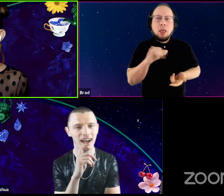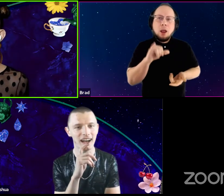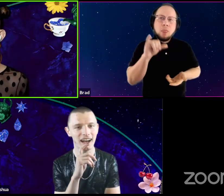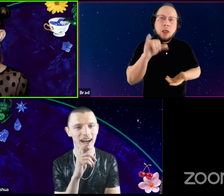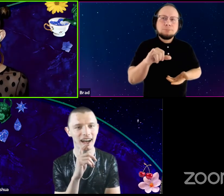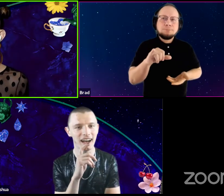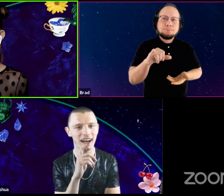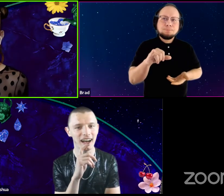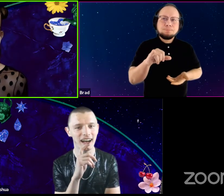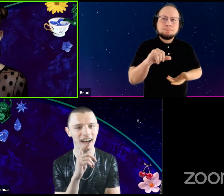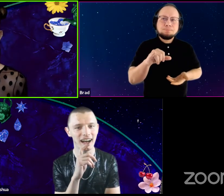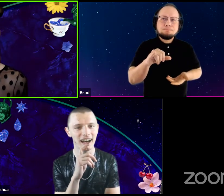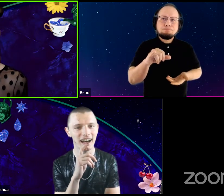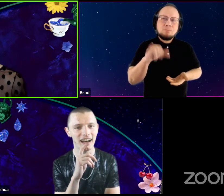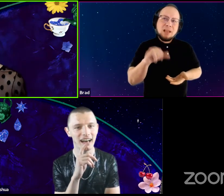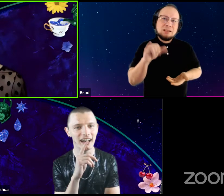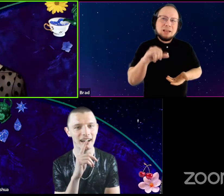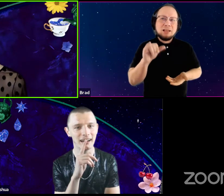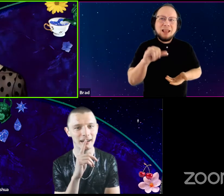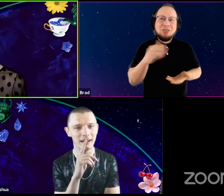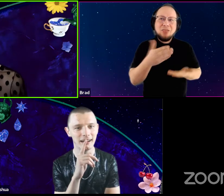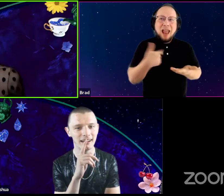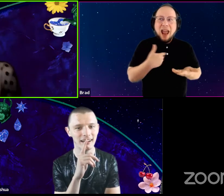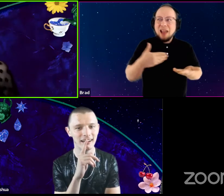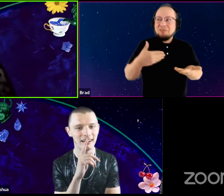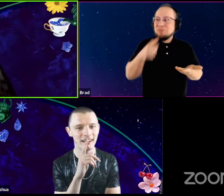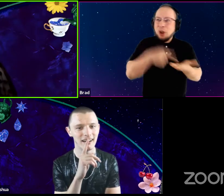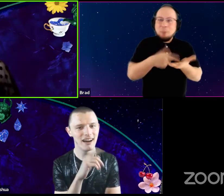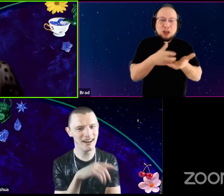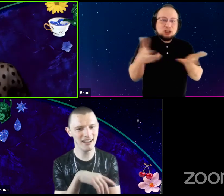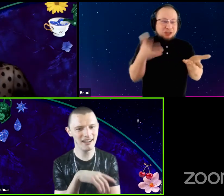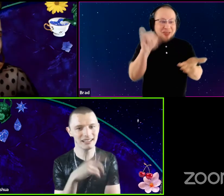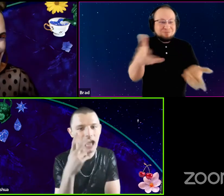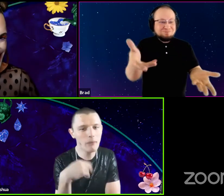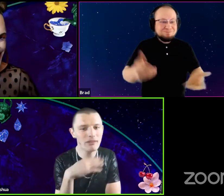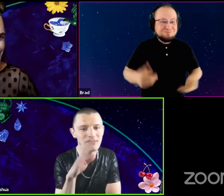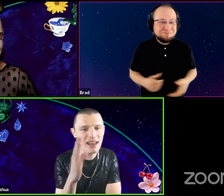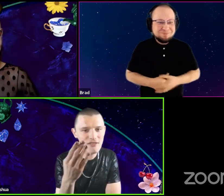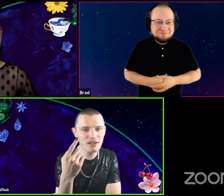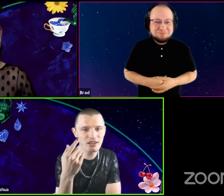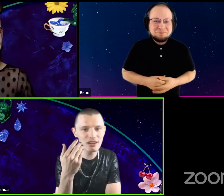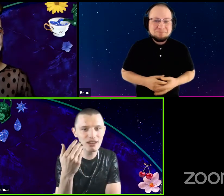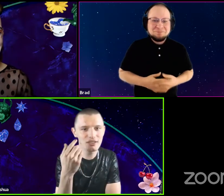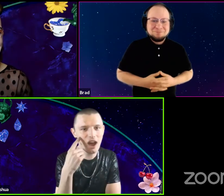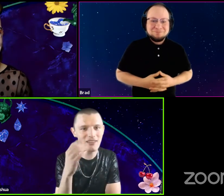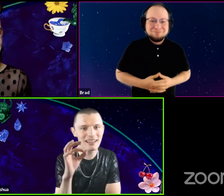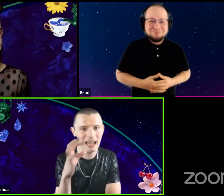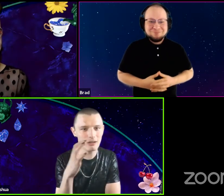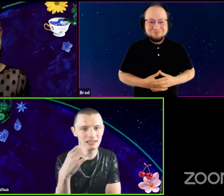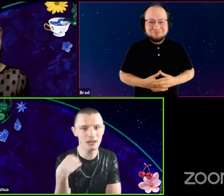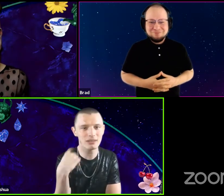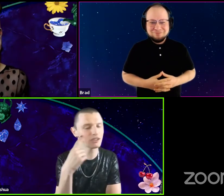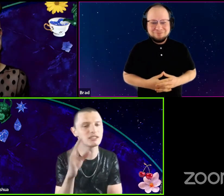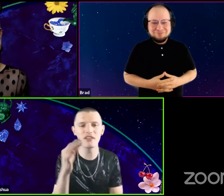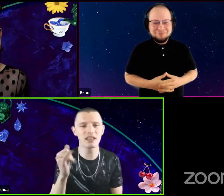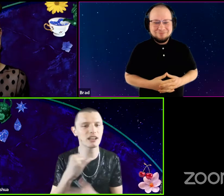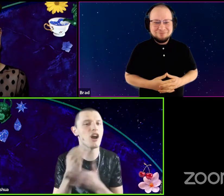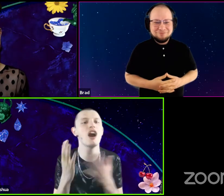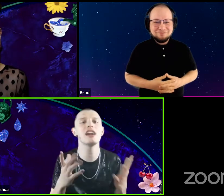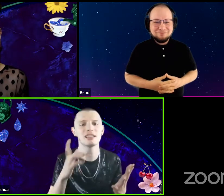that's, something that I don't talk about very much. Ah. See, I, would've never thought of calculus. I would think that you are just like an artist